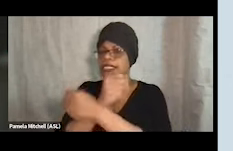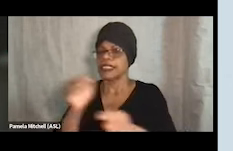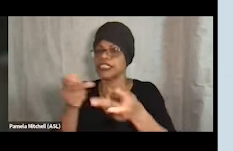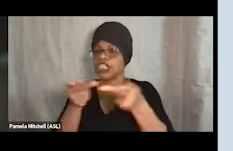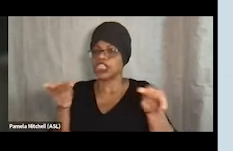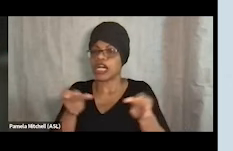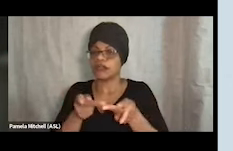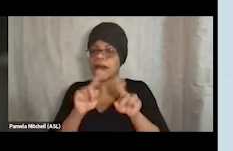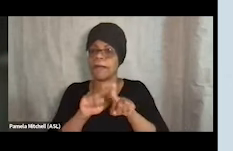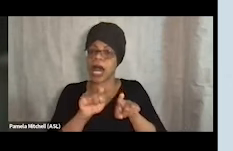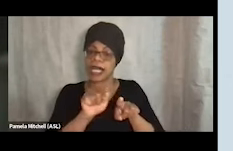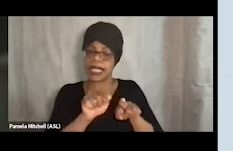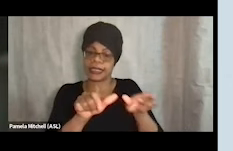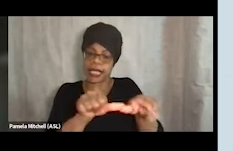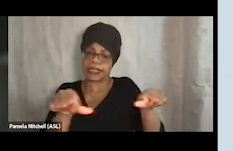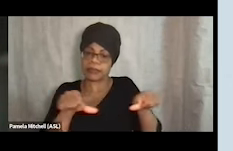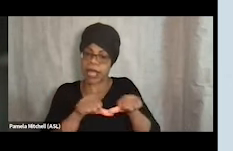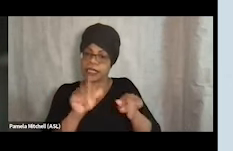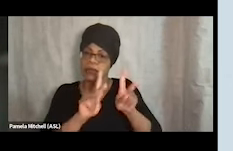actively using or active in their substance use.